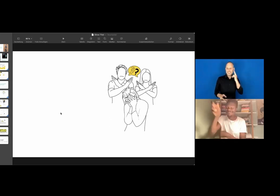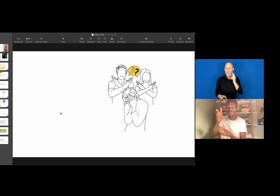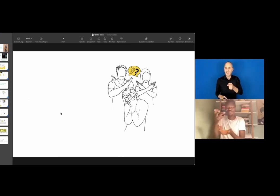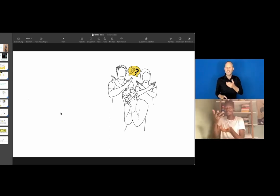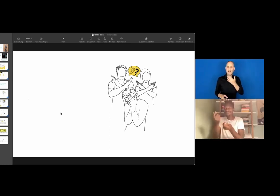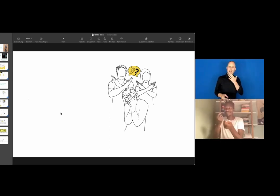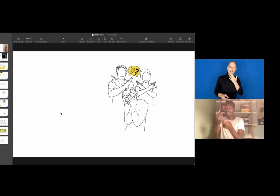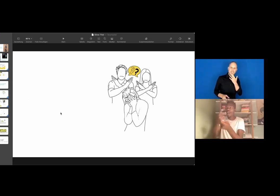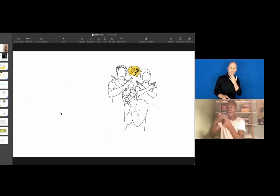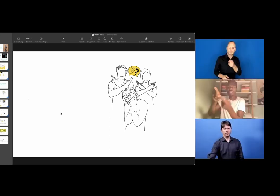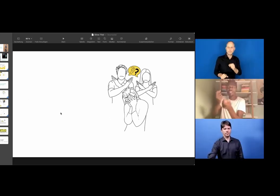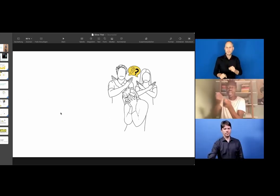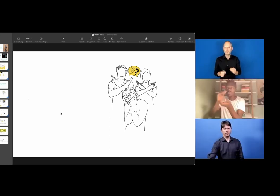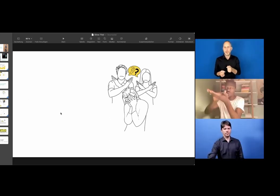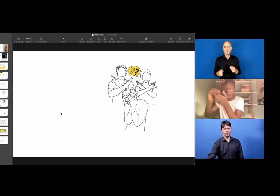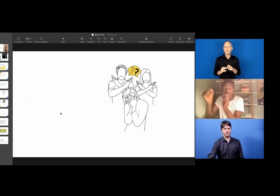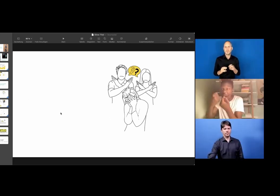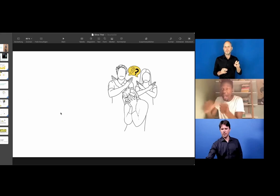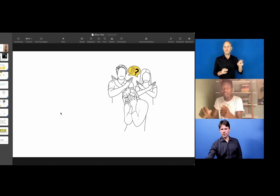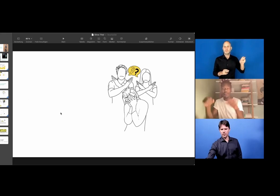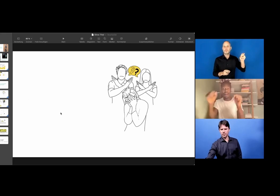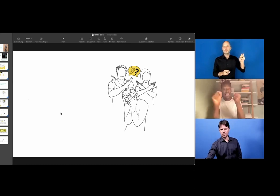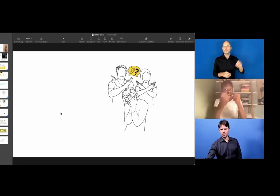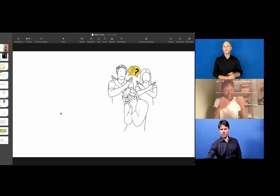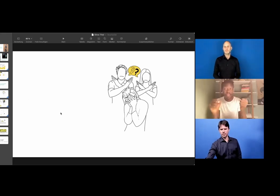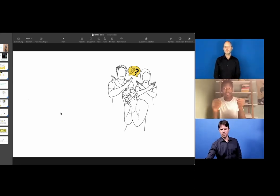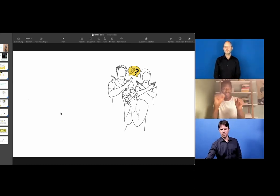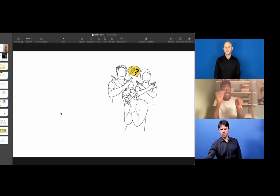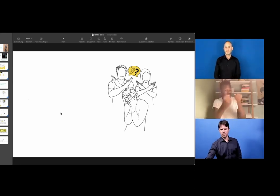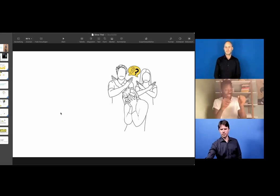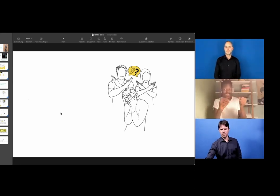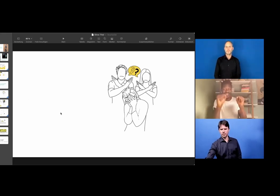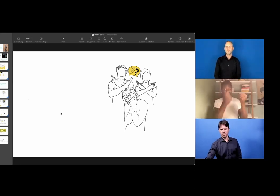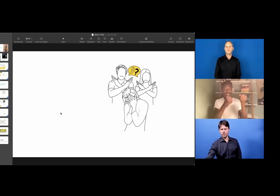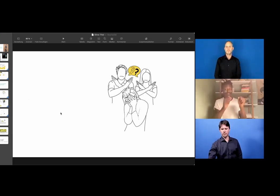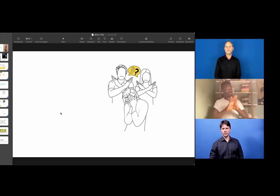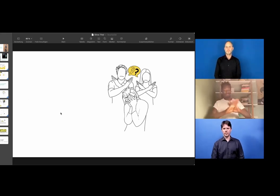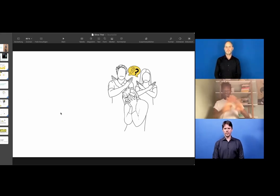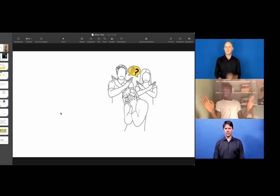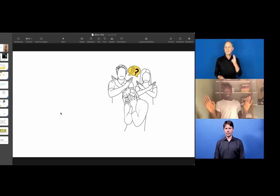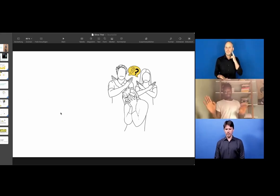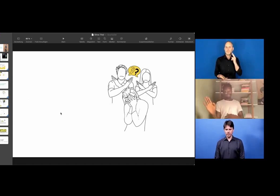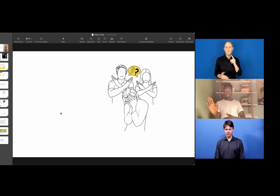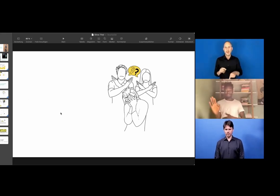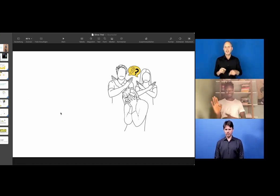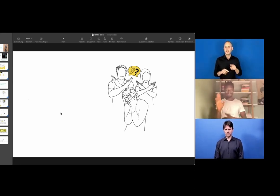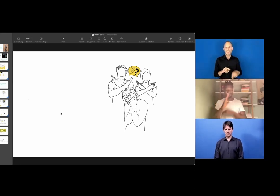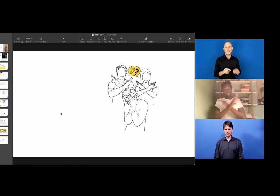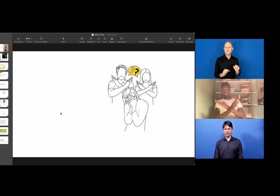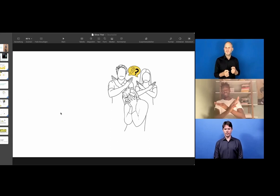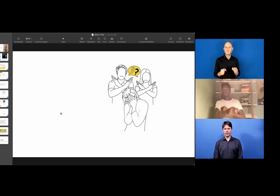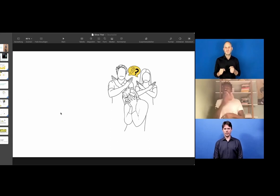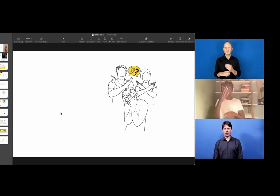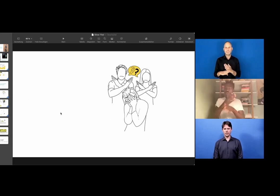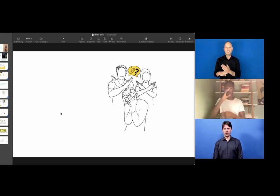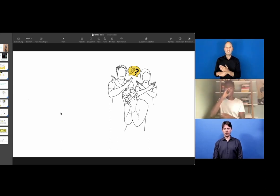It is that they are often told: "You can't. You can't do that. Don't do that."